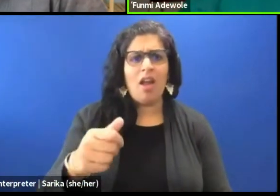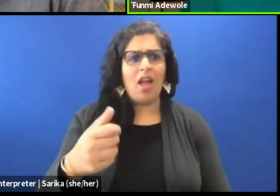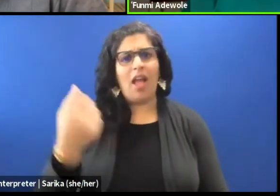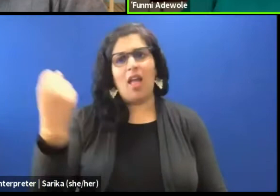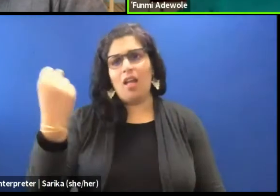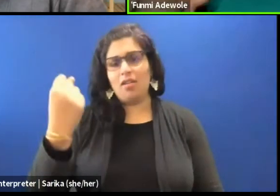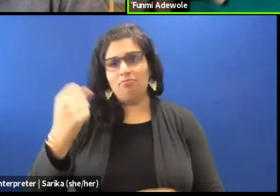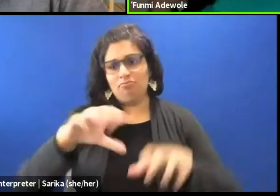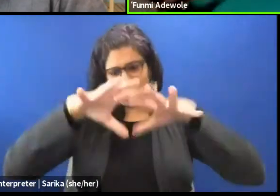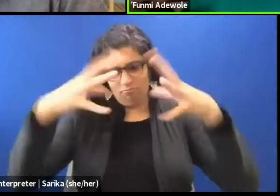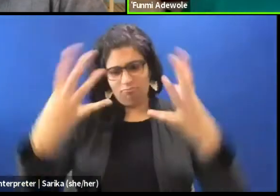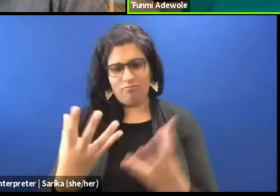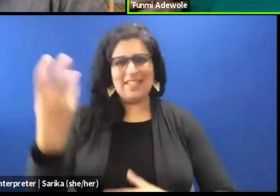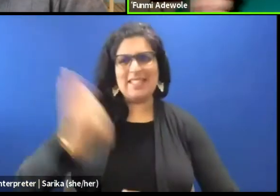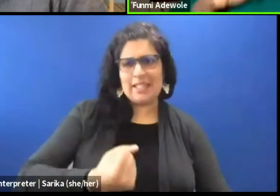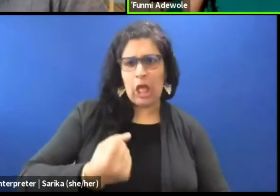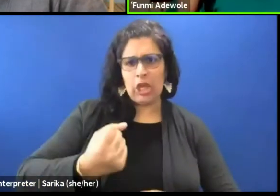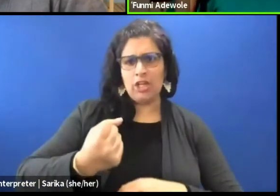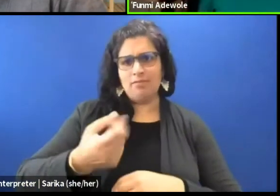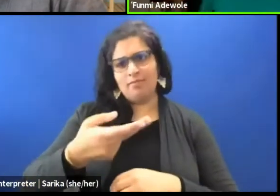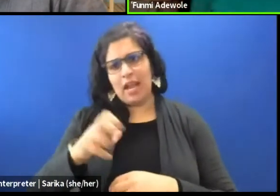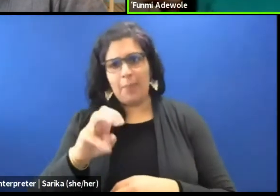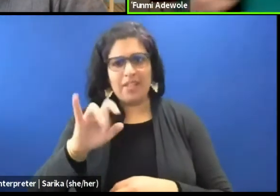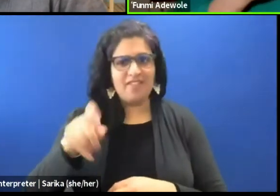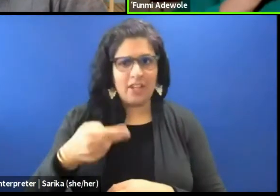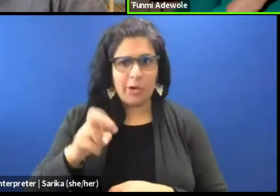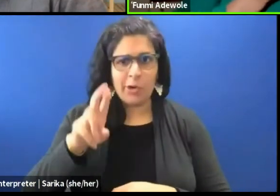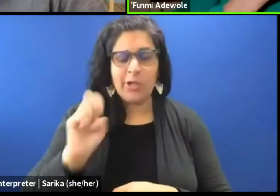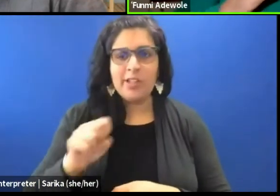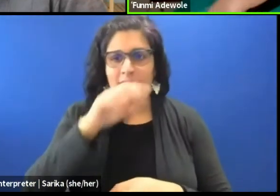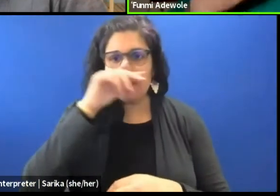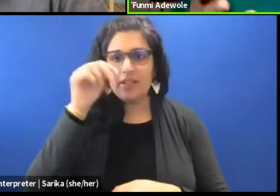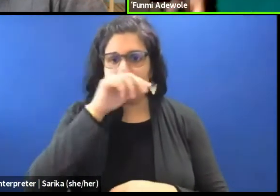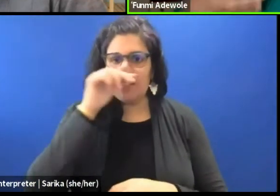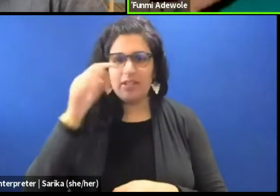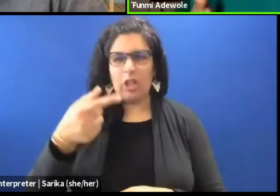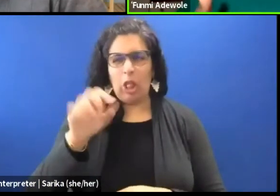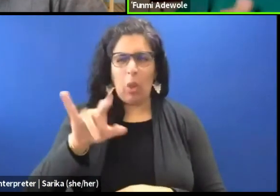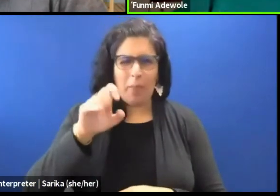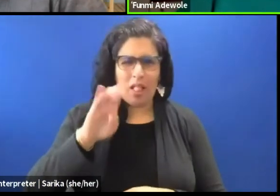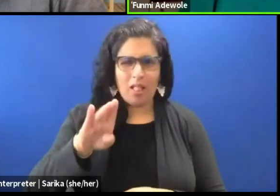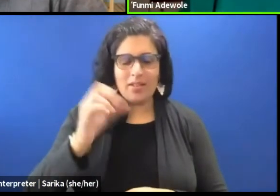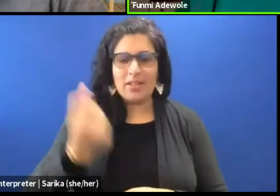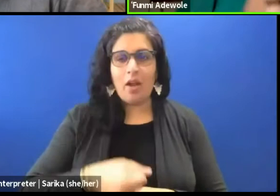So since there are so many of you, you know who are qualified in doing this work,